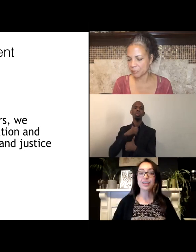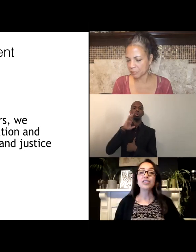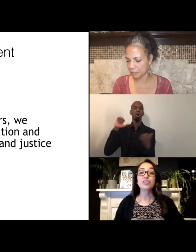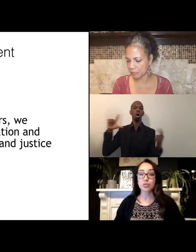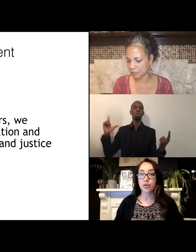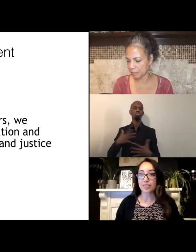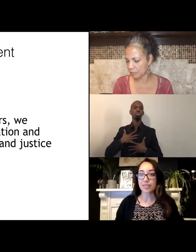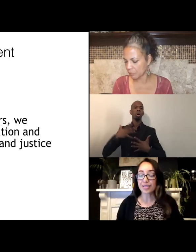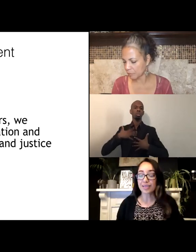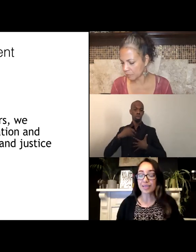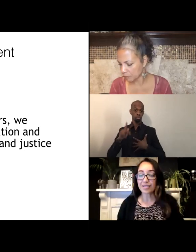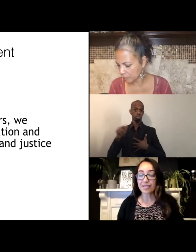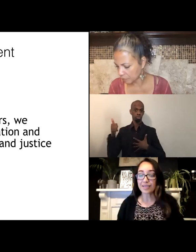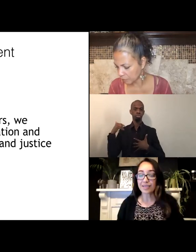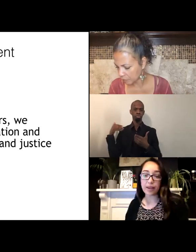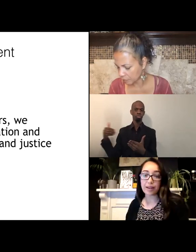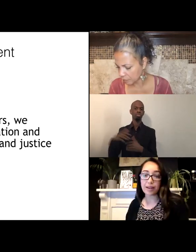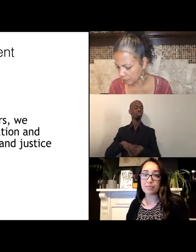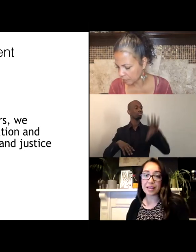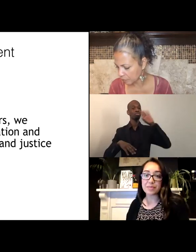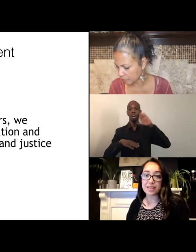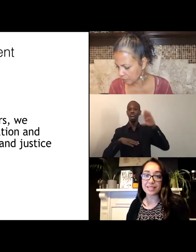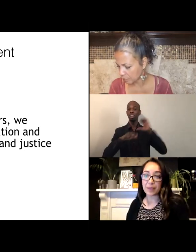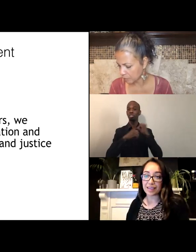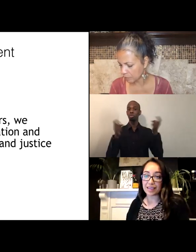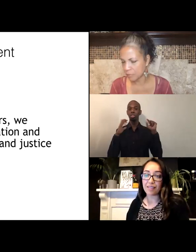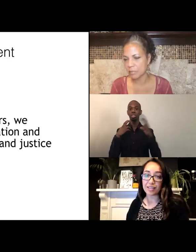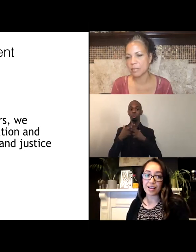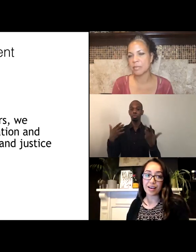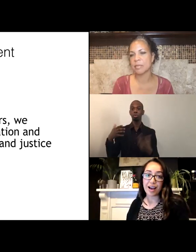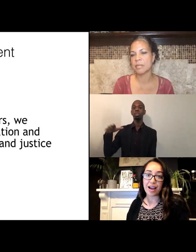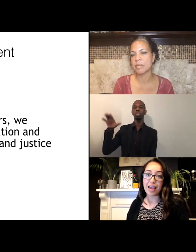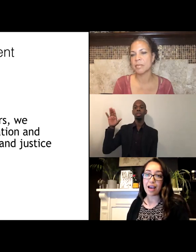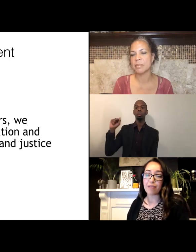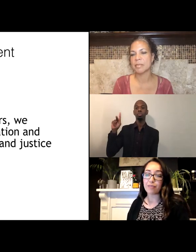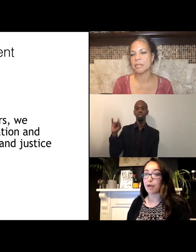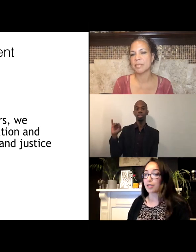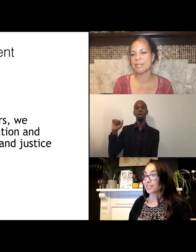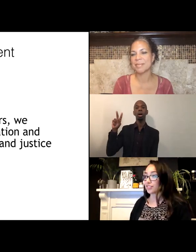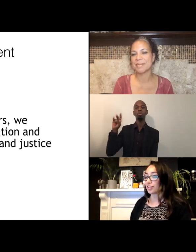Sure, thank you. Hi everybody. My name is Becky Avila. I am from Los Angeles.